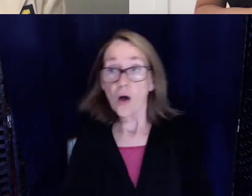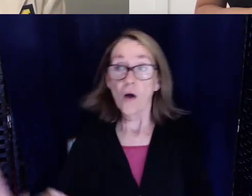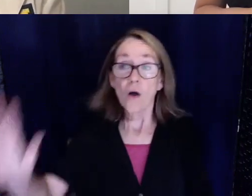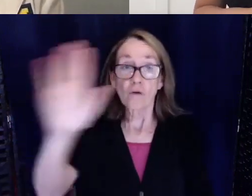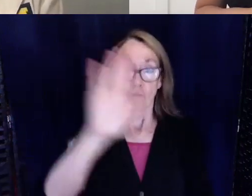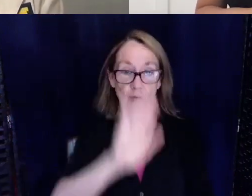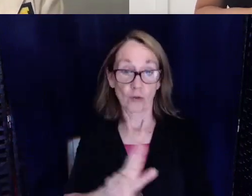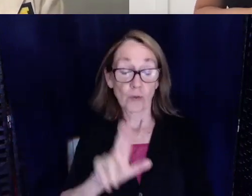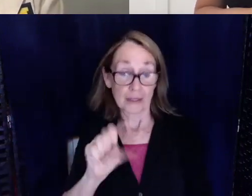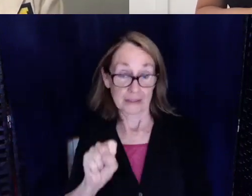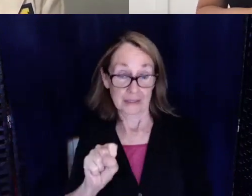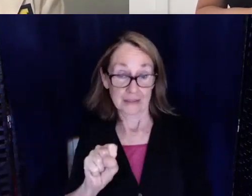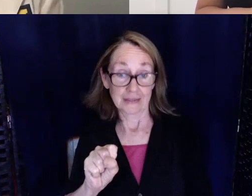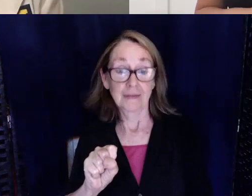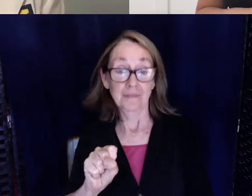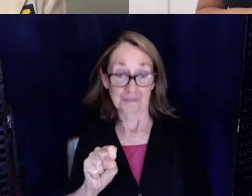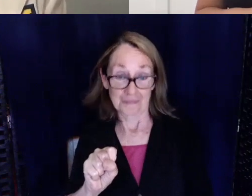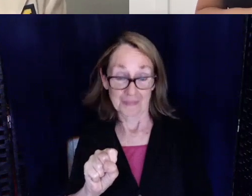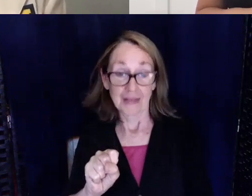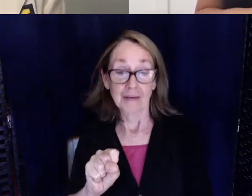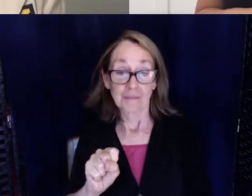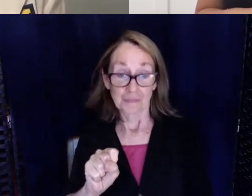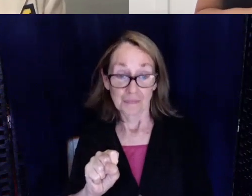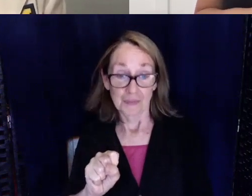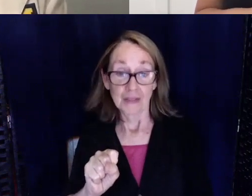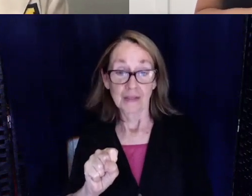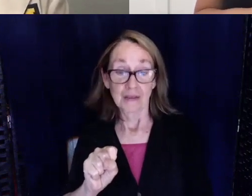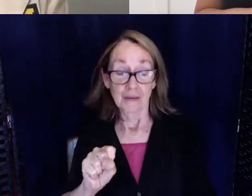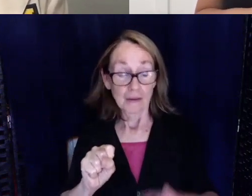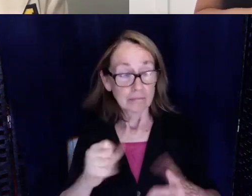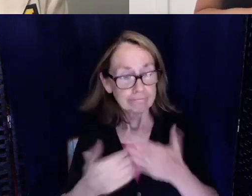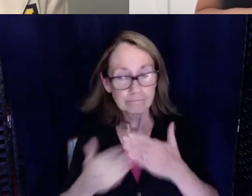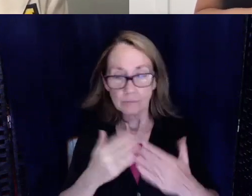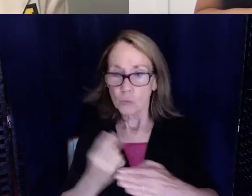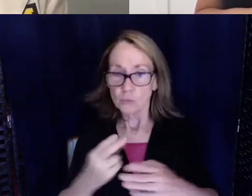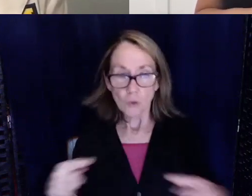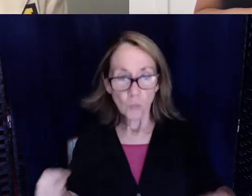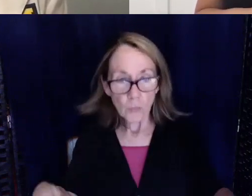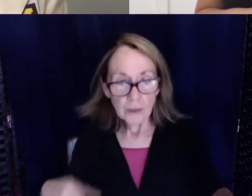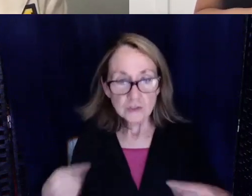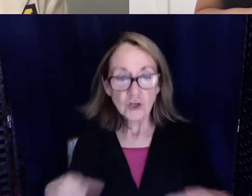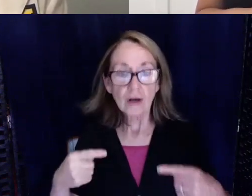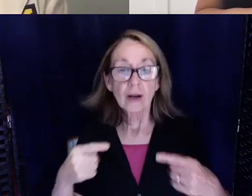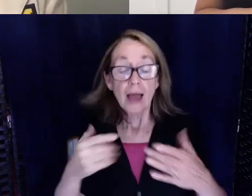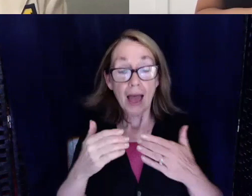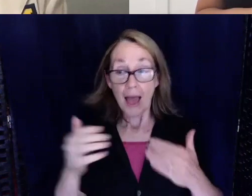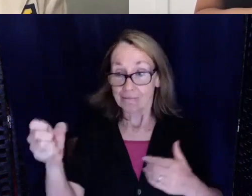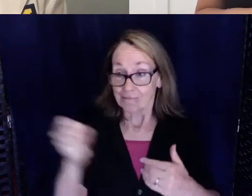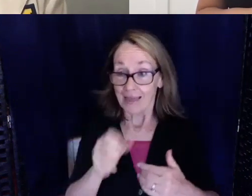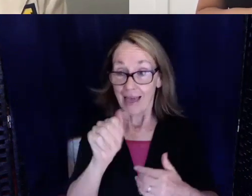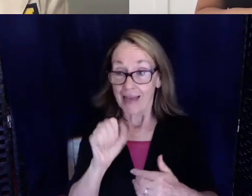accessible for deaf, blind, wheelchair users everything you have an ASL interpreter at all times.